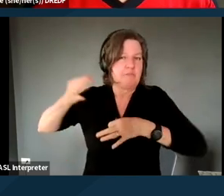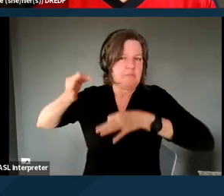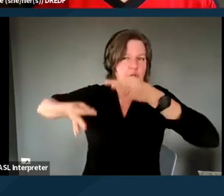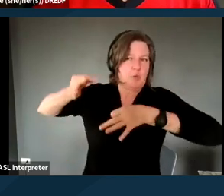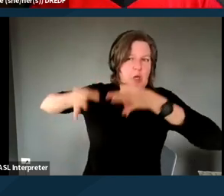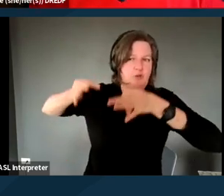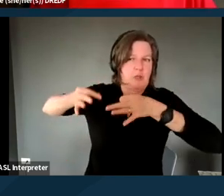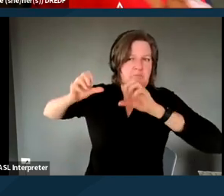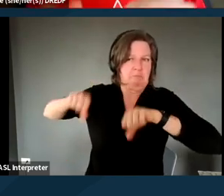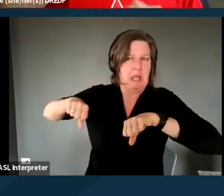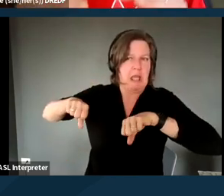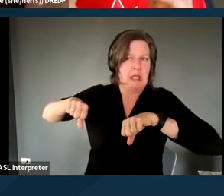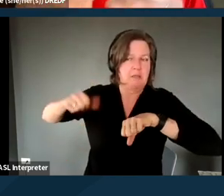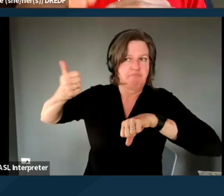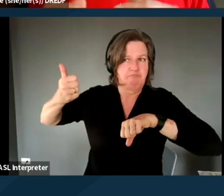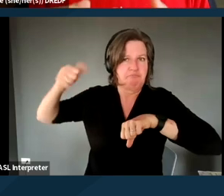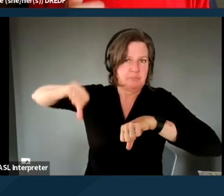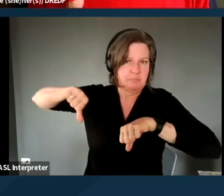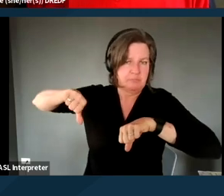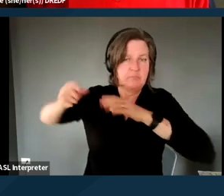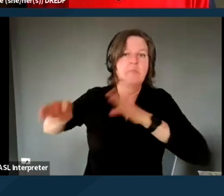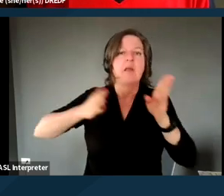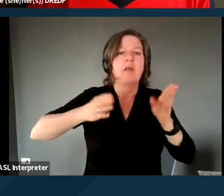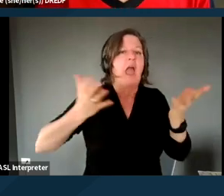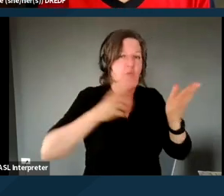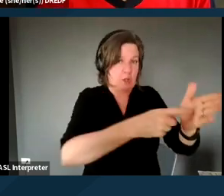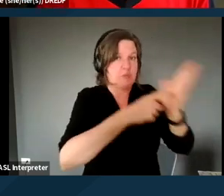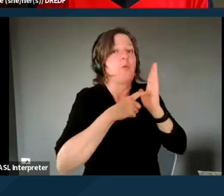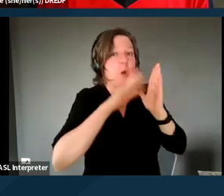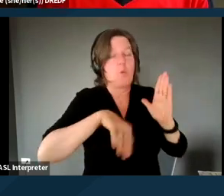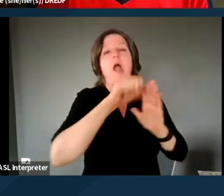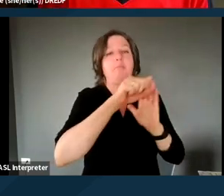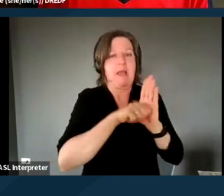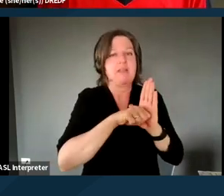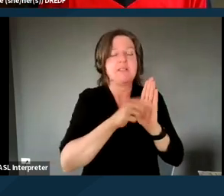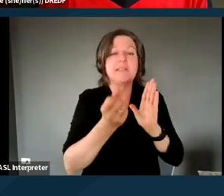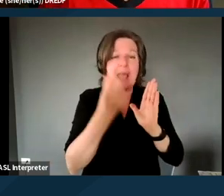And there's this, it varies, which does of course make it complicated,